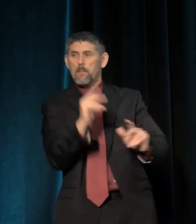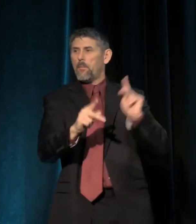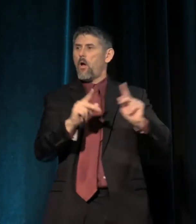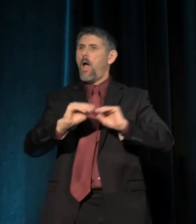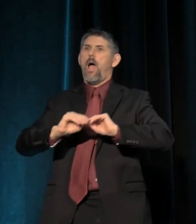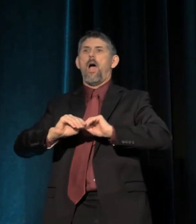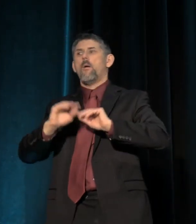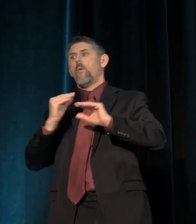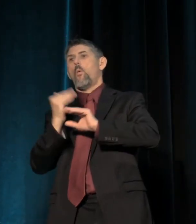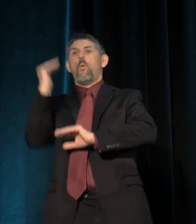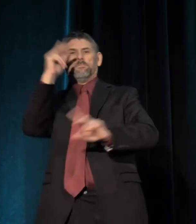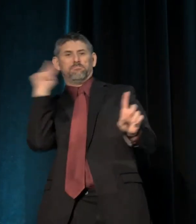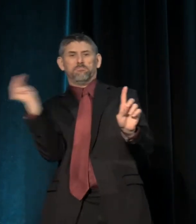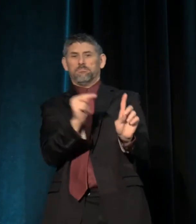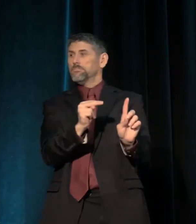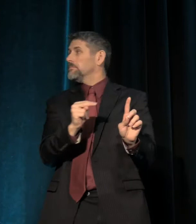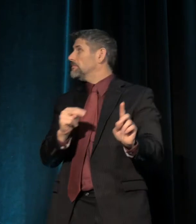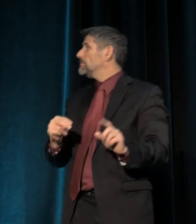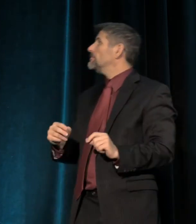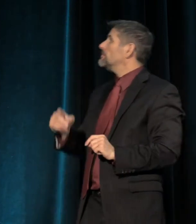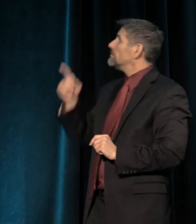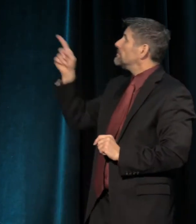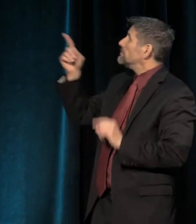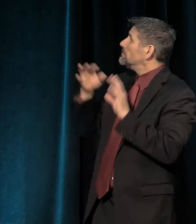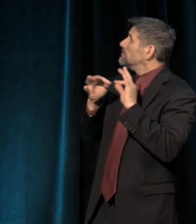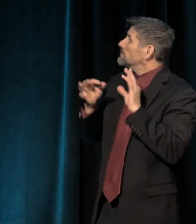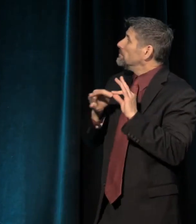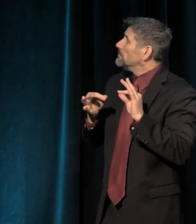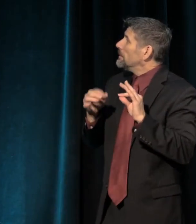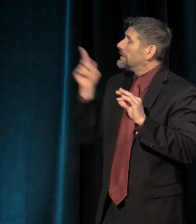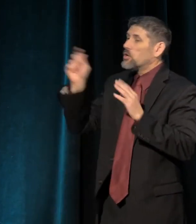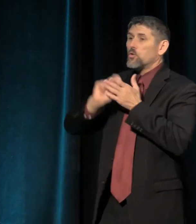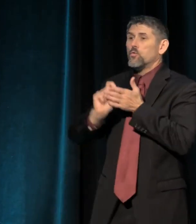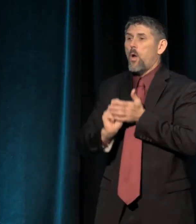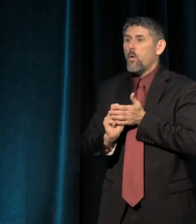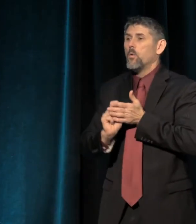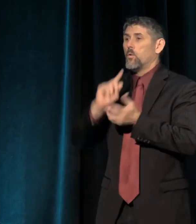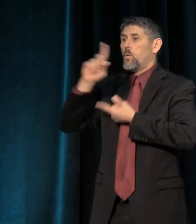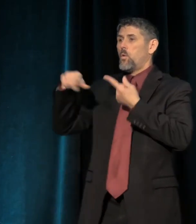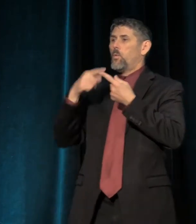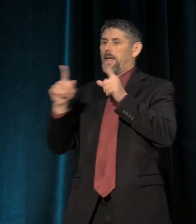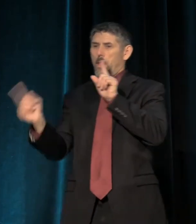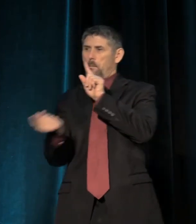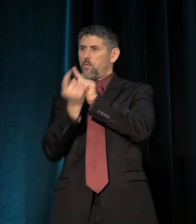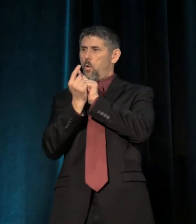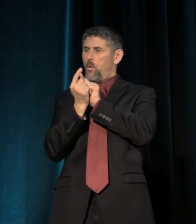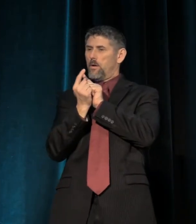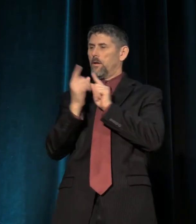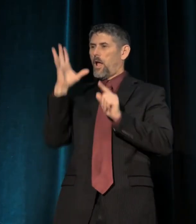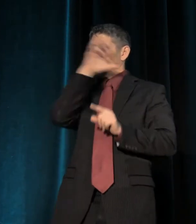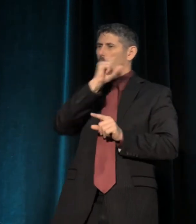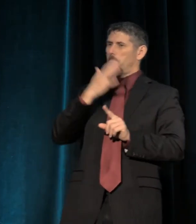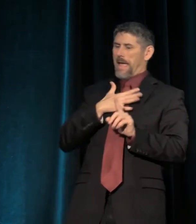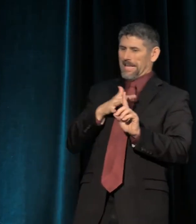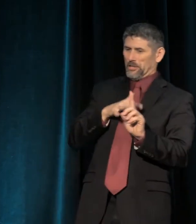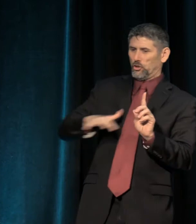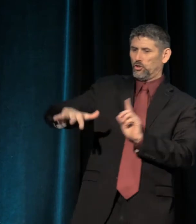And Ellison was prescient here as well. He also wrote, "When they approach me they assume only my surroundings,